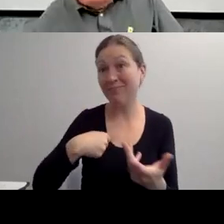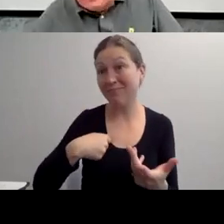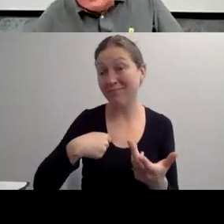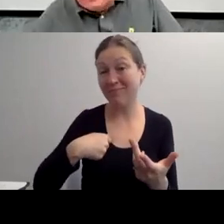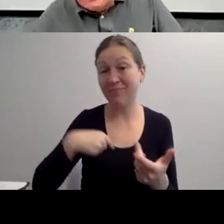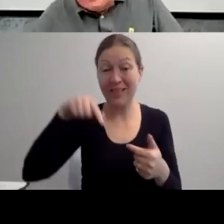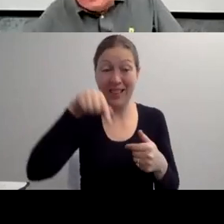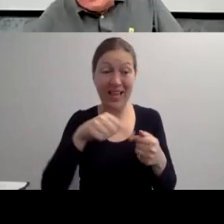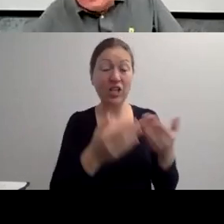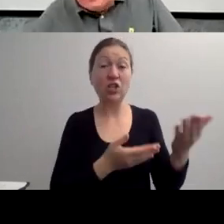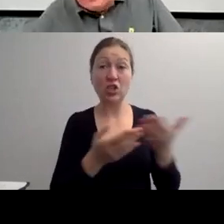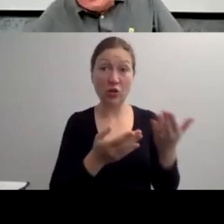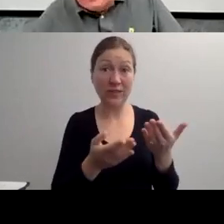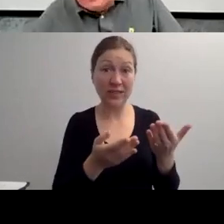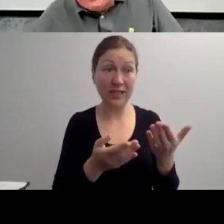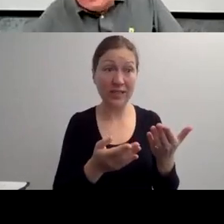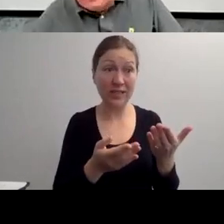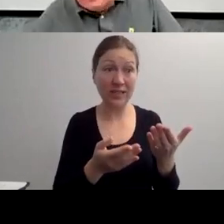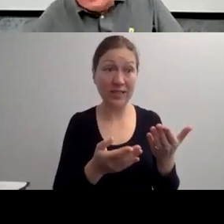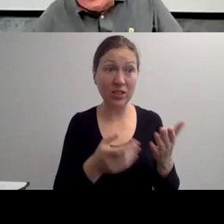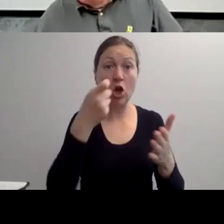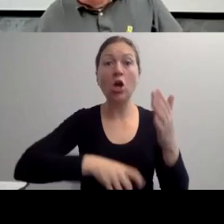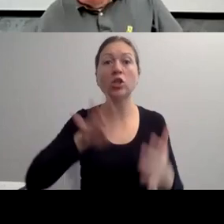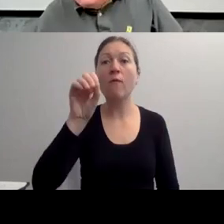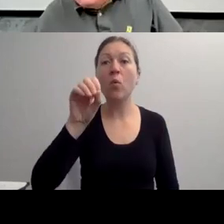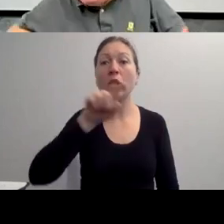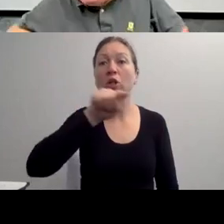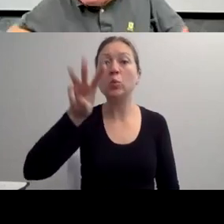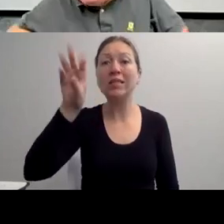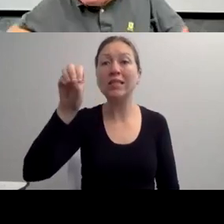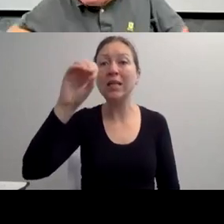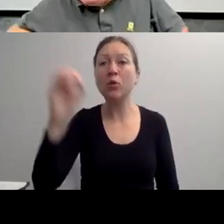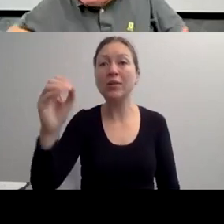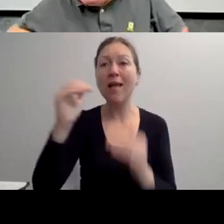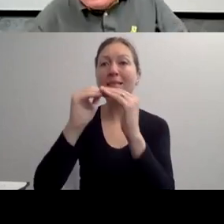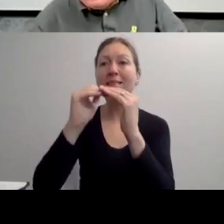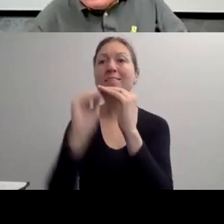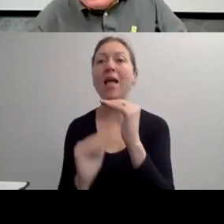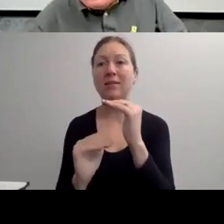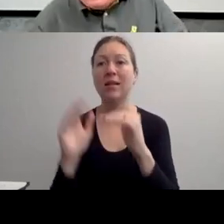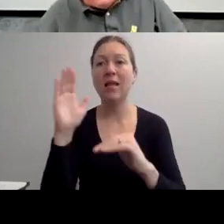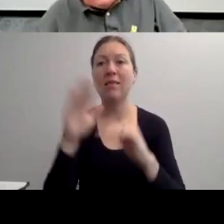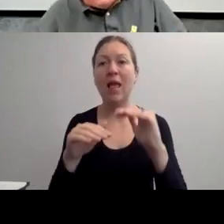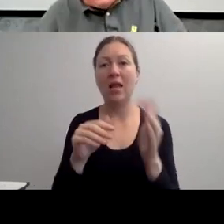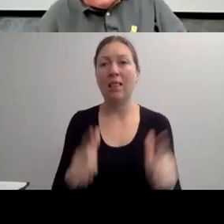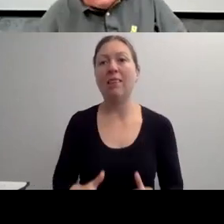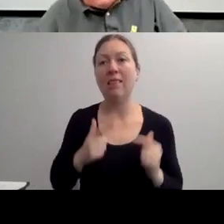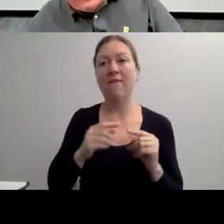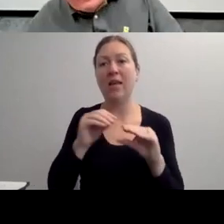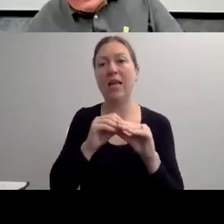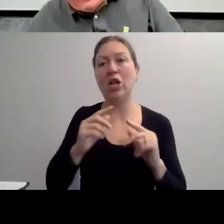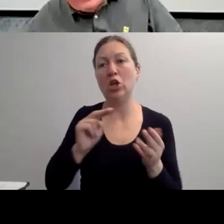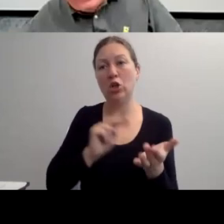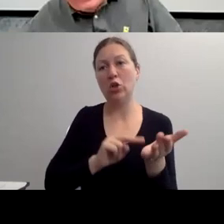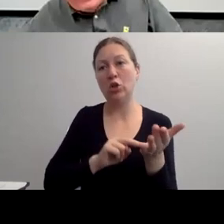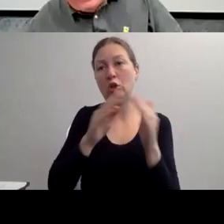THE NEXT CONCEPT EXTREMELY IMPORTANT ONE THAT STEVE JUST MENTIONED IS THE MEDICAL MODEL